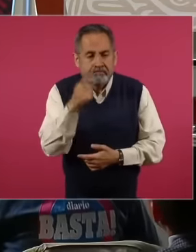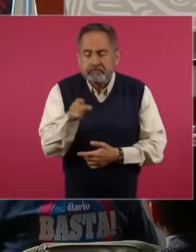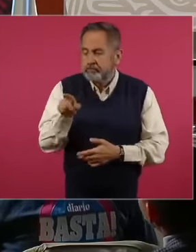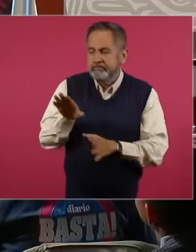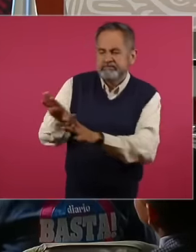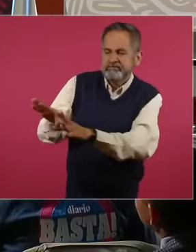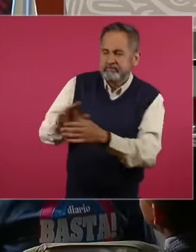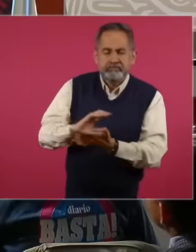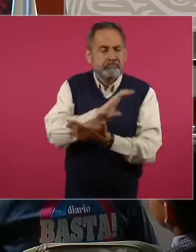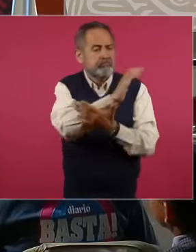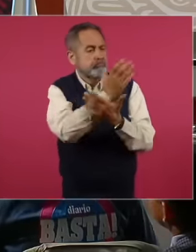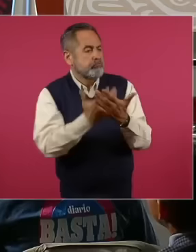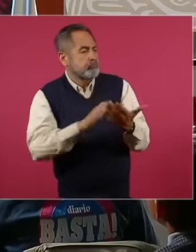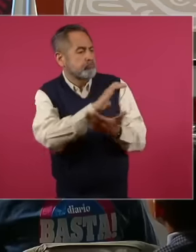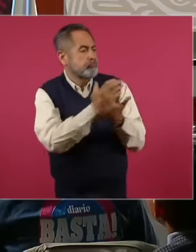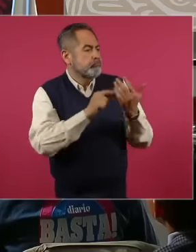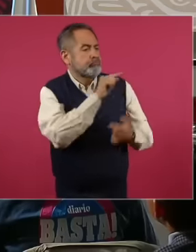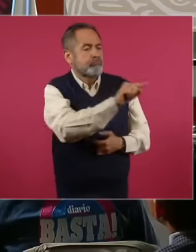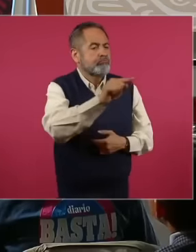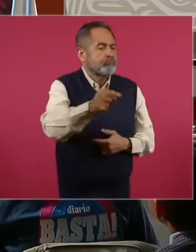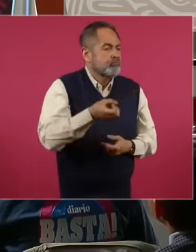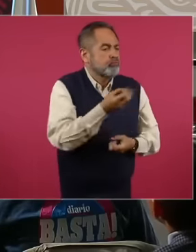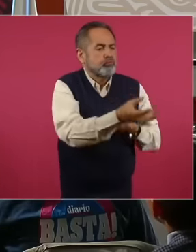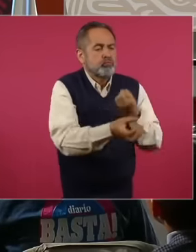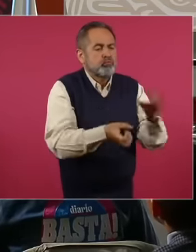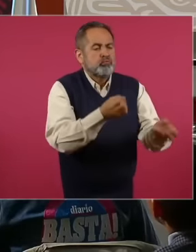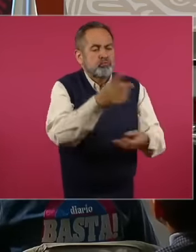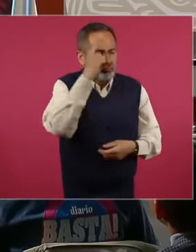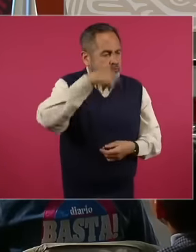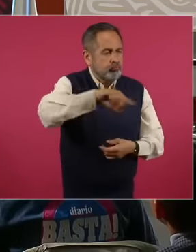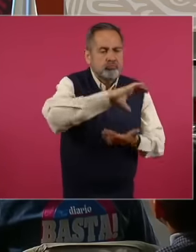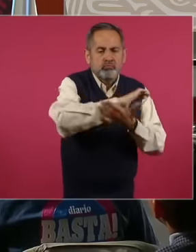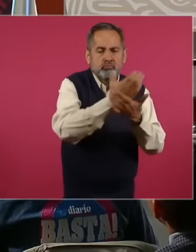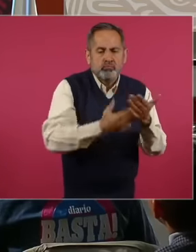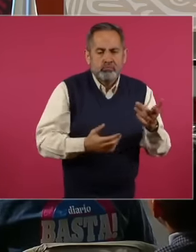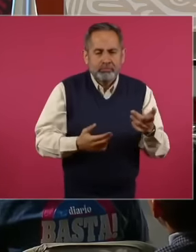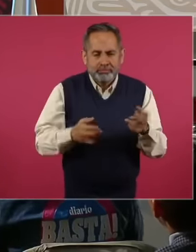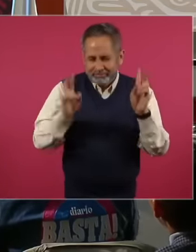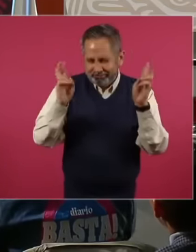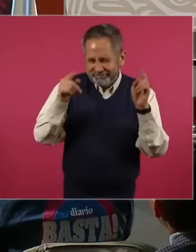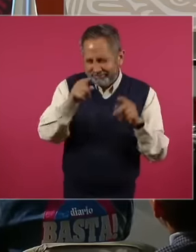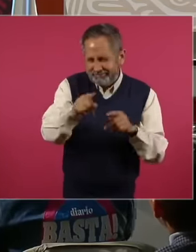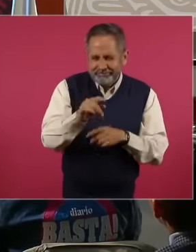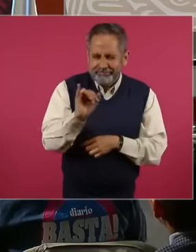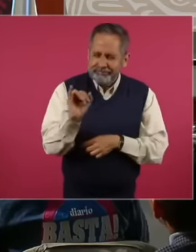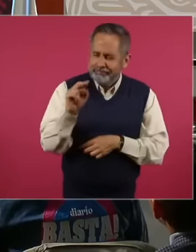incentivized contracts, thus calling on private